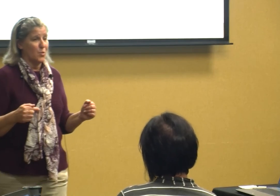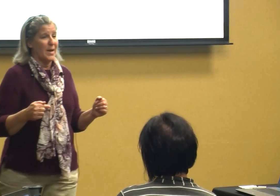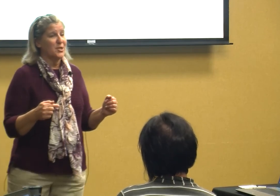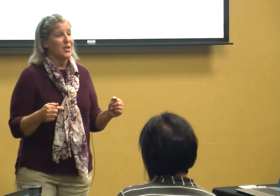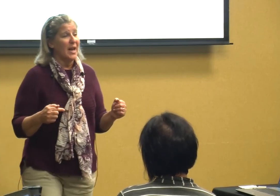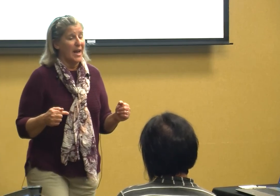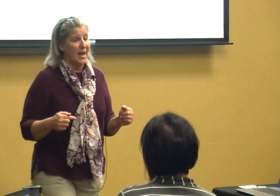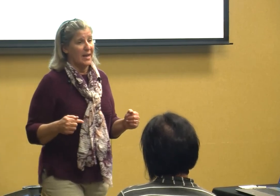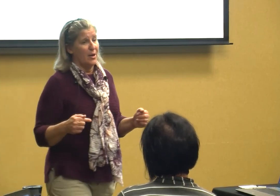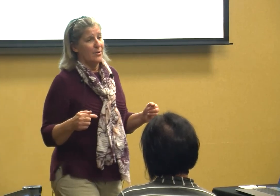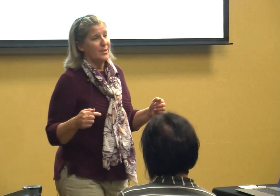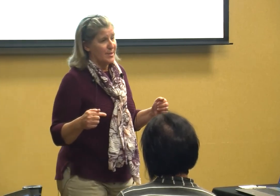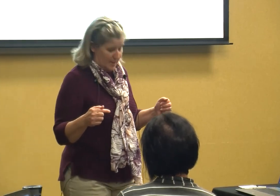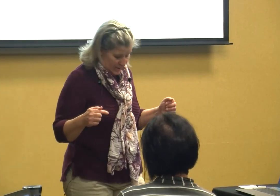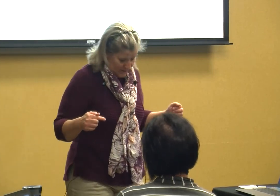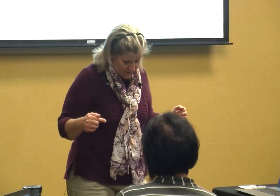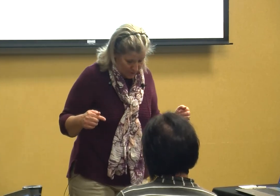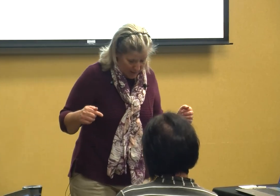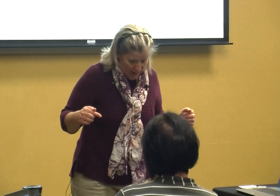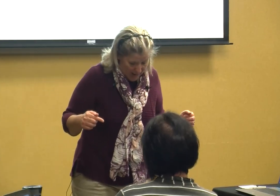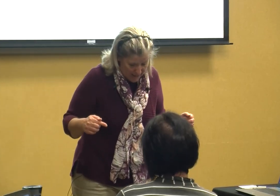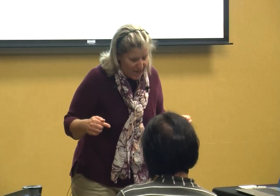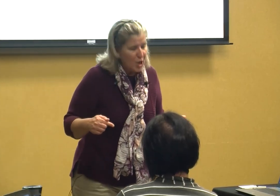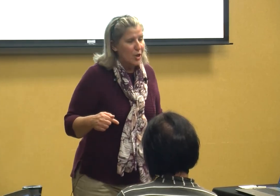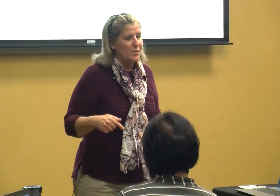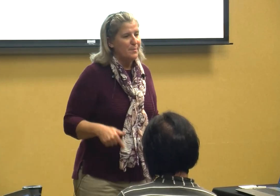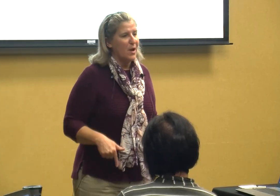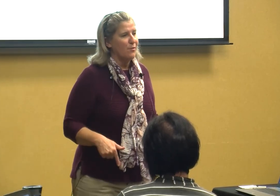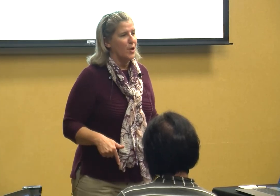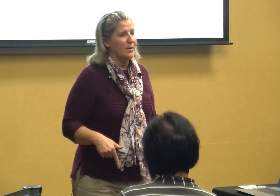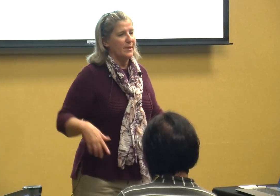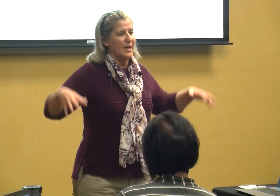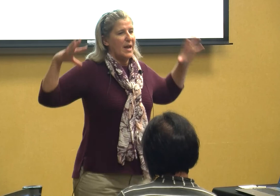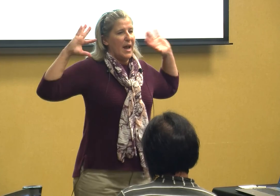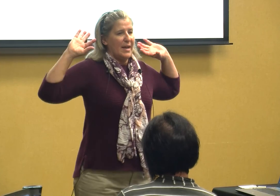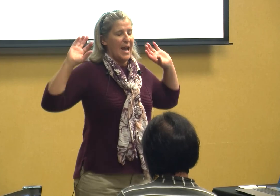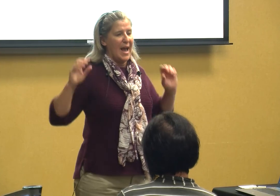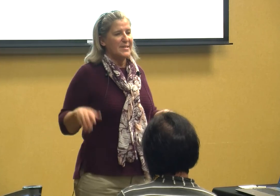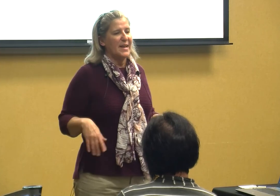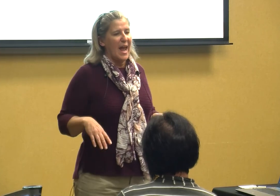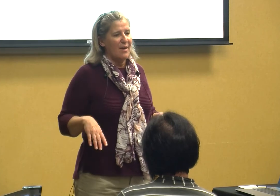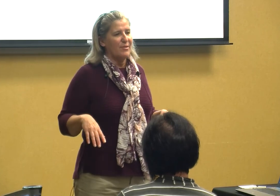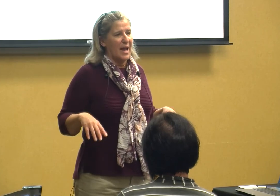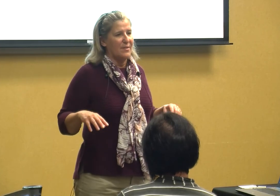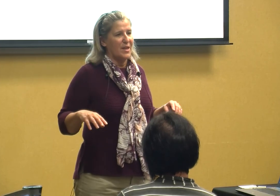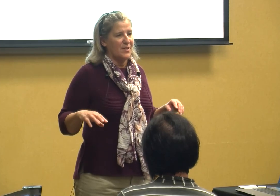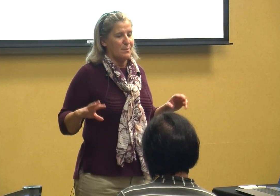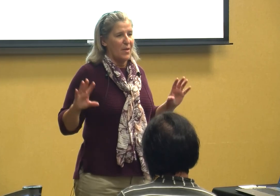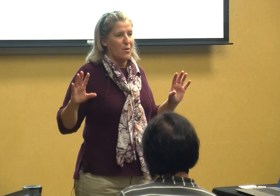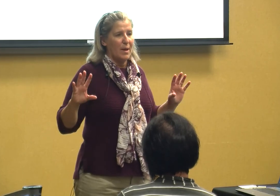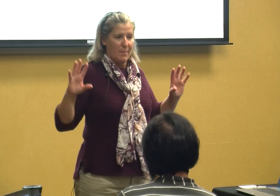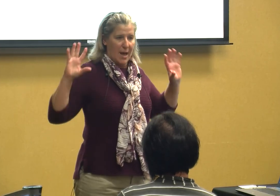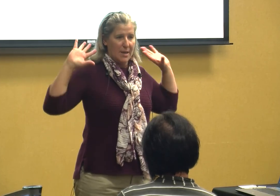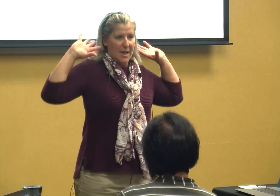and here's this little guy who's barefoot and he has an Afghan that his mother had made and